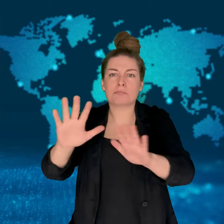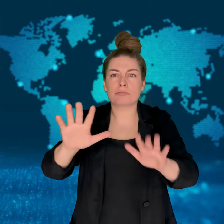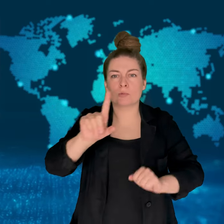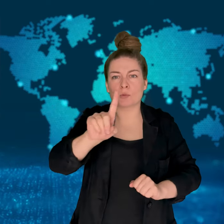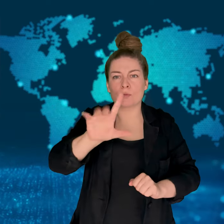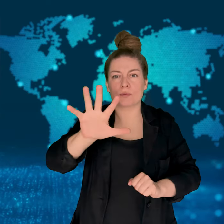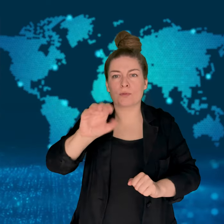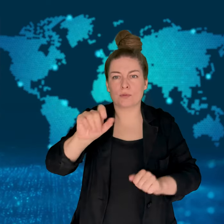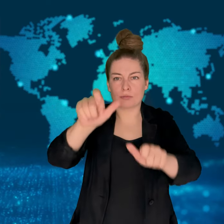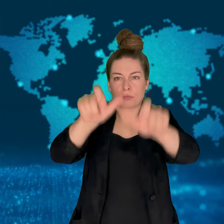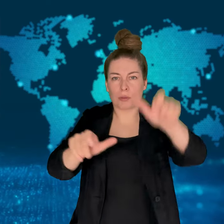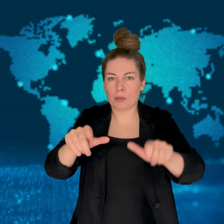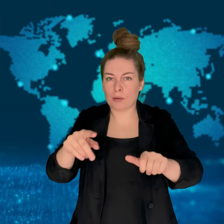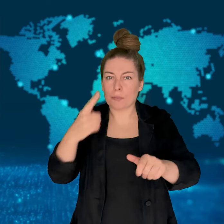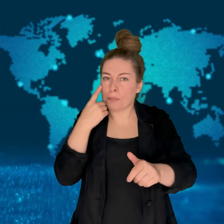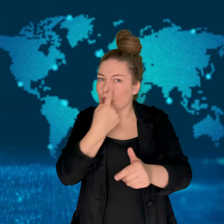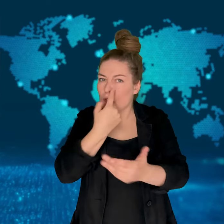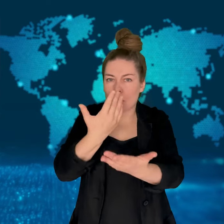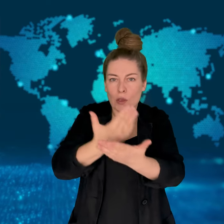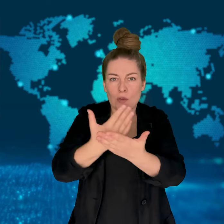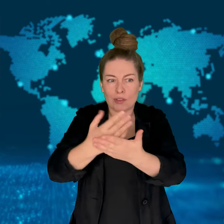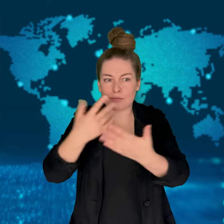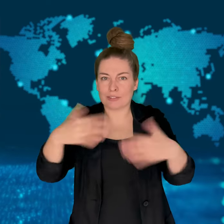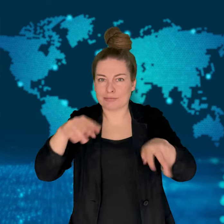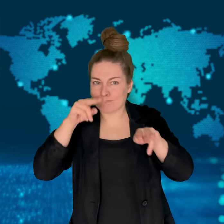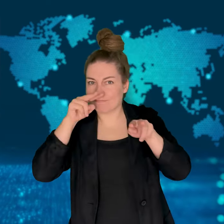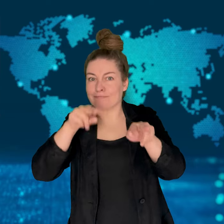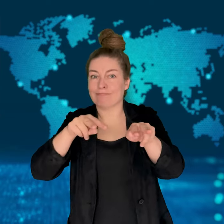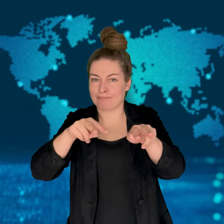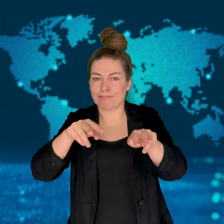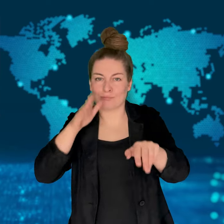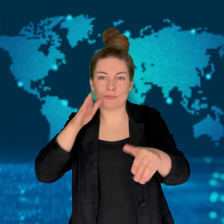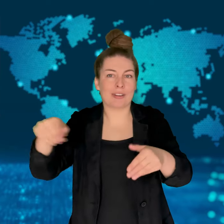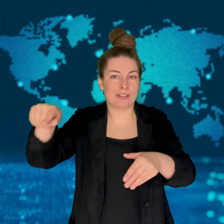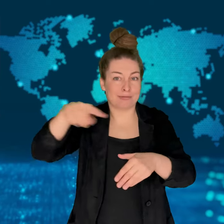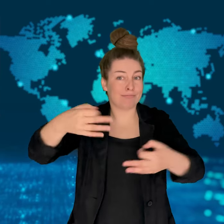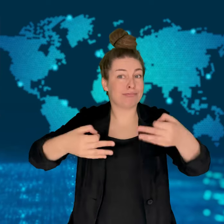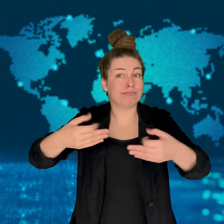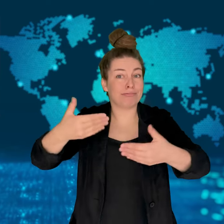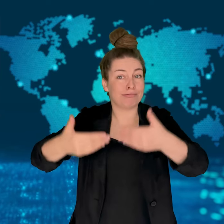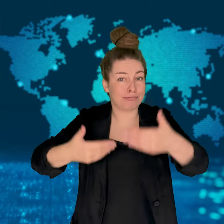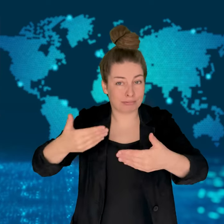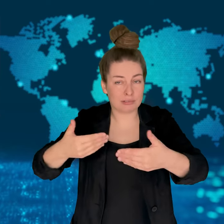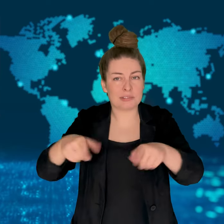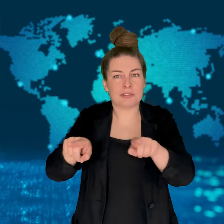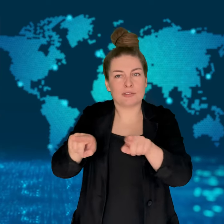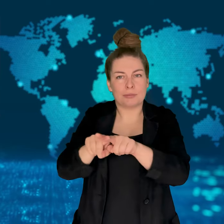more than 150 witnesses.